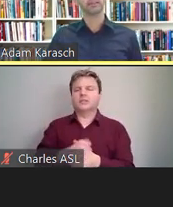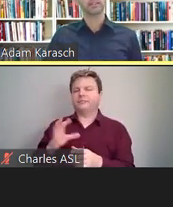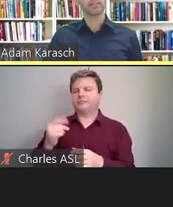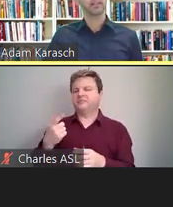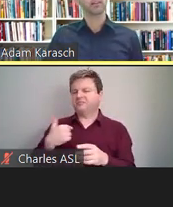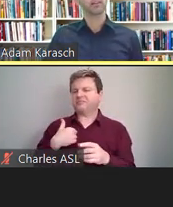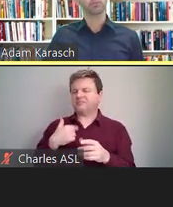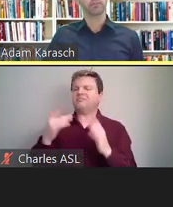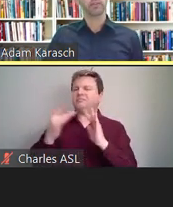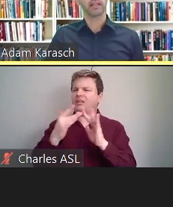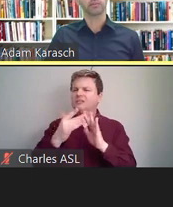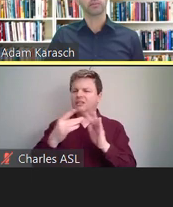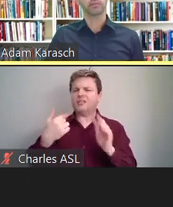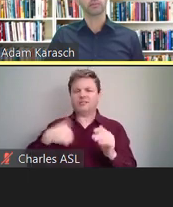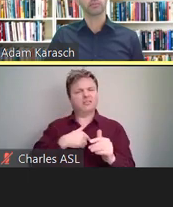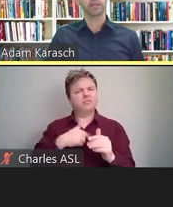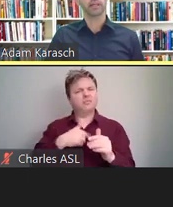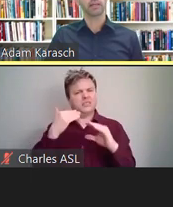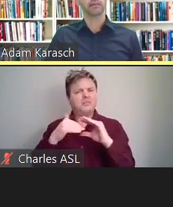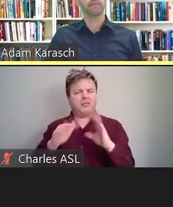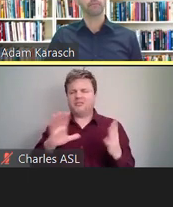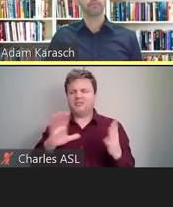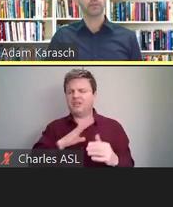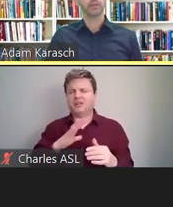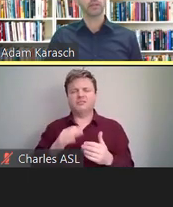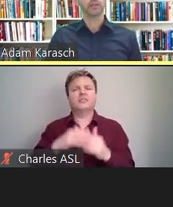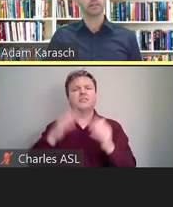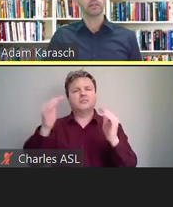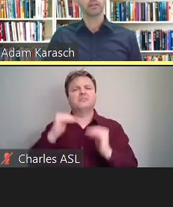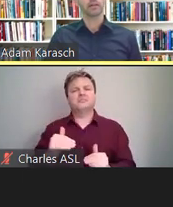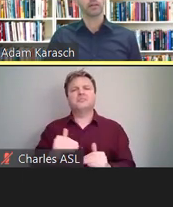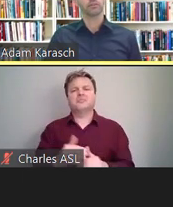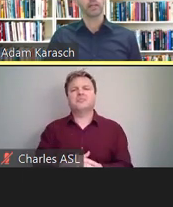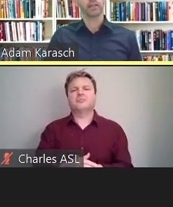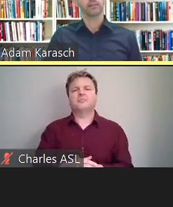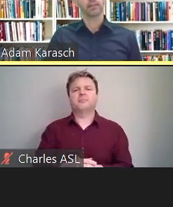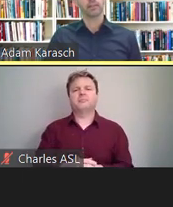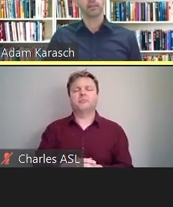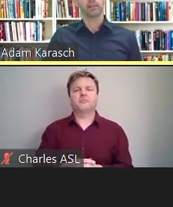I think you can move on to that one, Mike. All right, there you go.